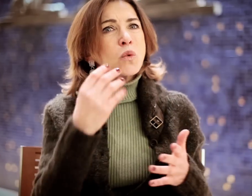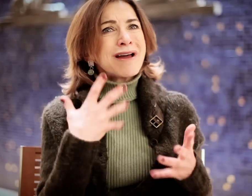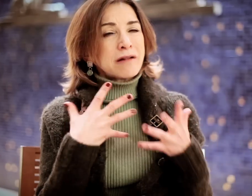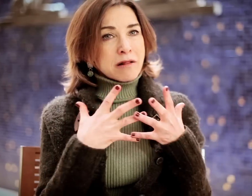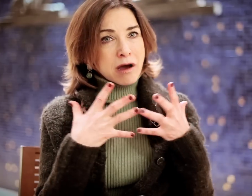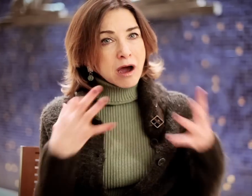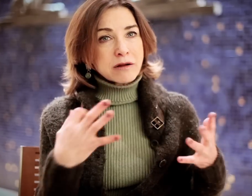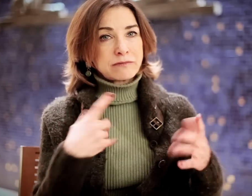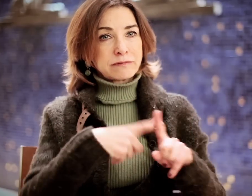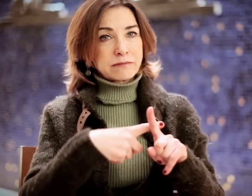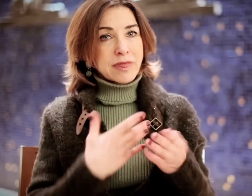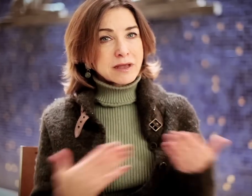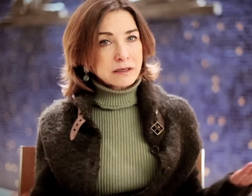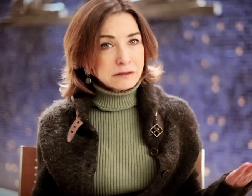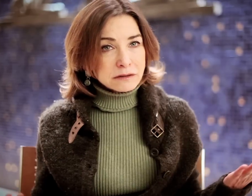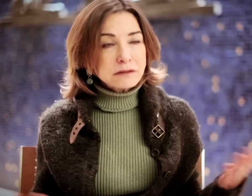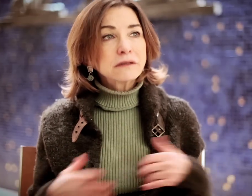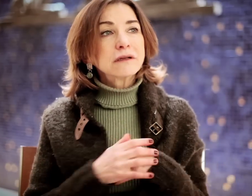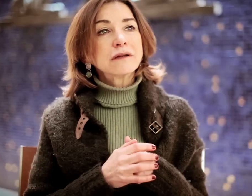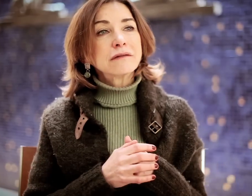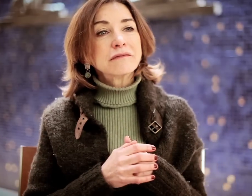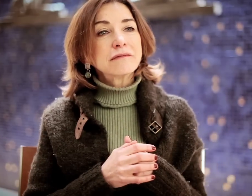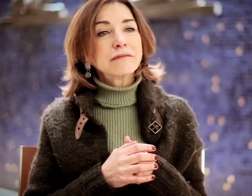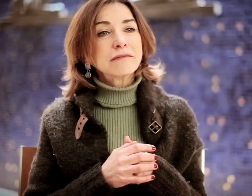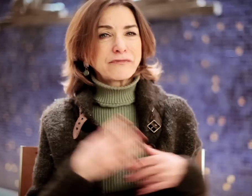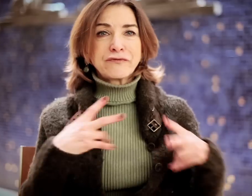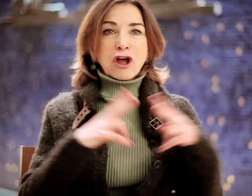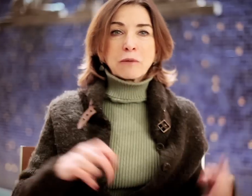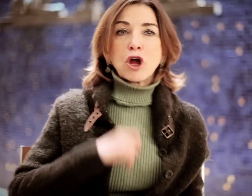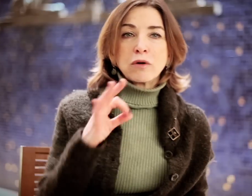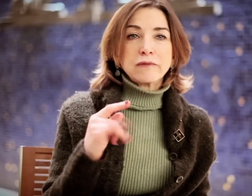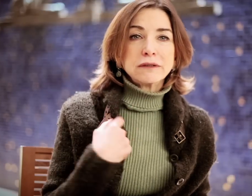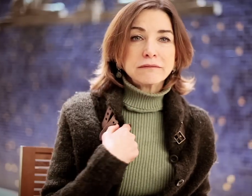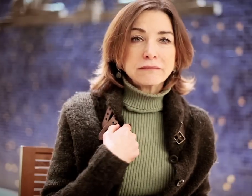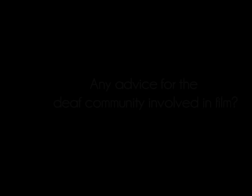So there were a lot of great things about it. I'm very proud of it.